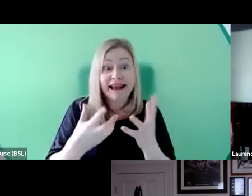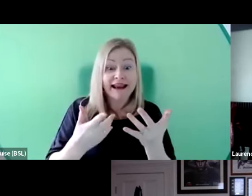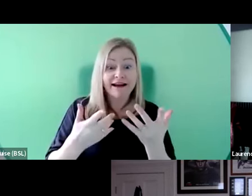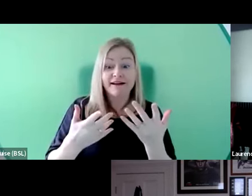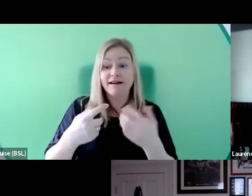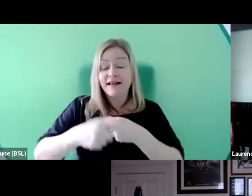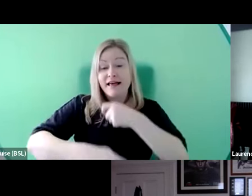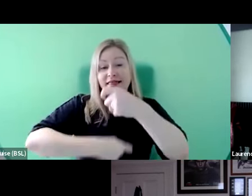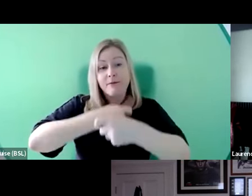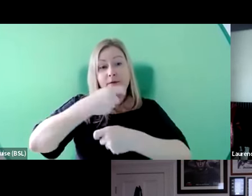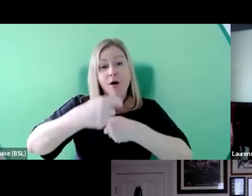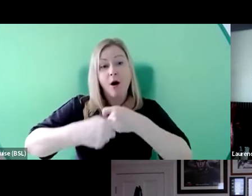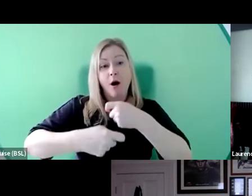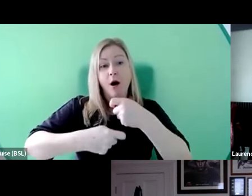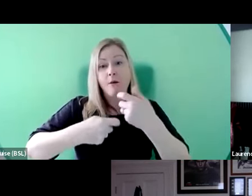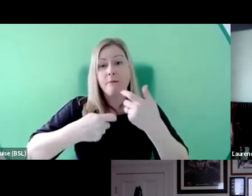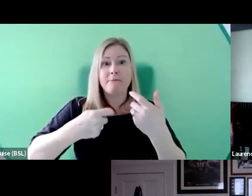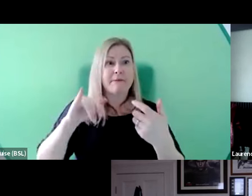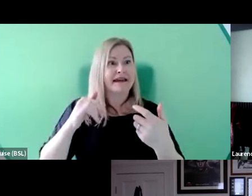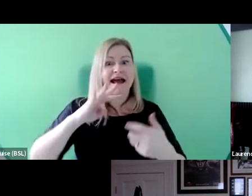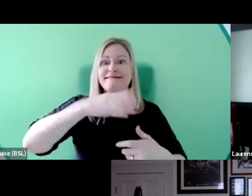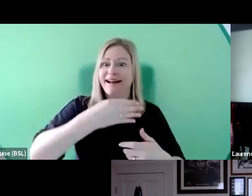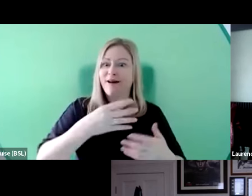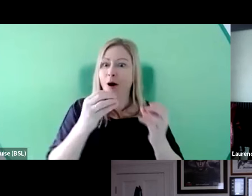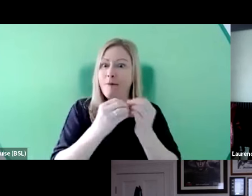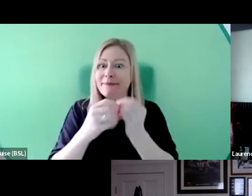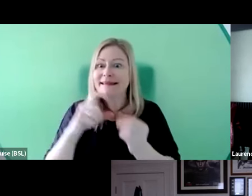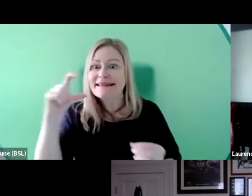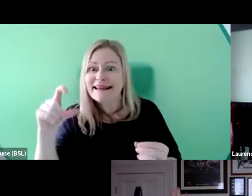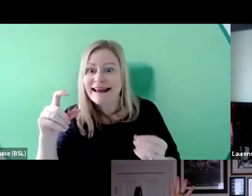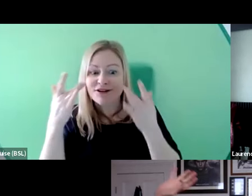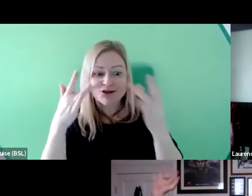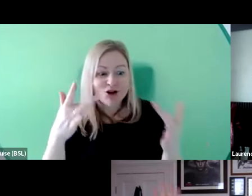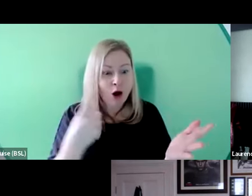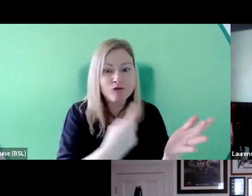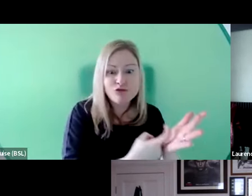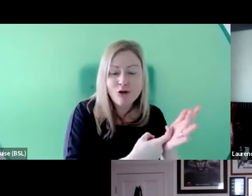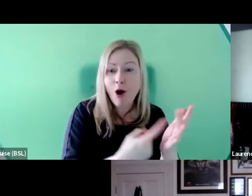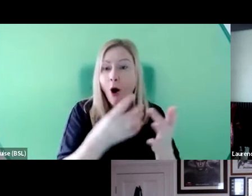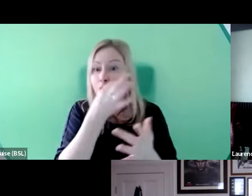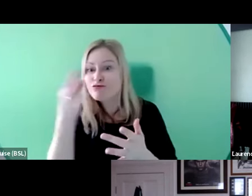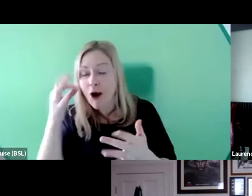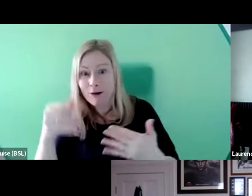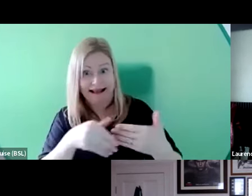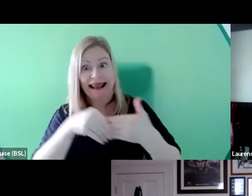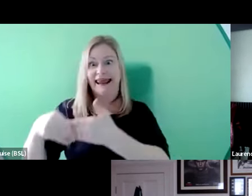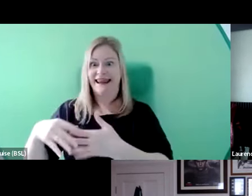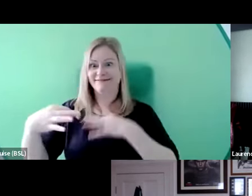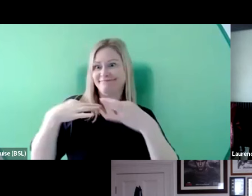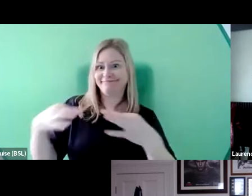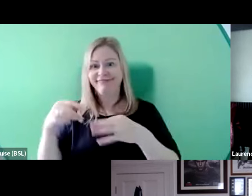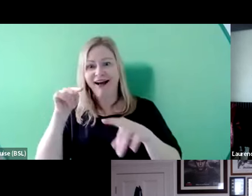there's a nine o'clock BBC show with Rose or Ruth in the lead that runs for eight parts